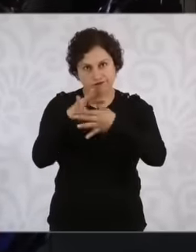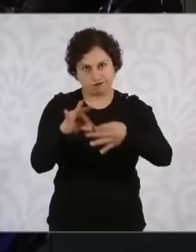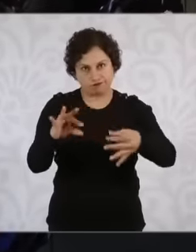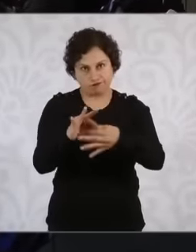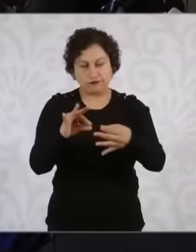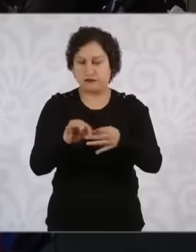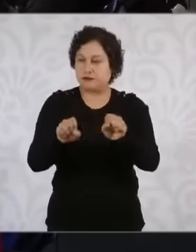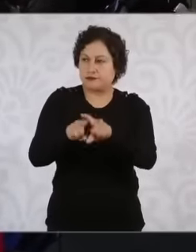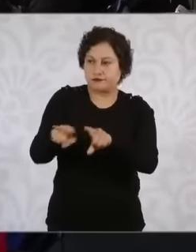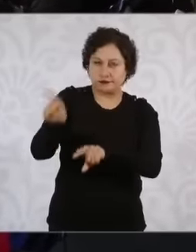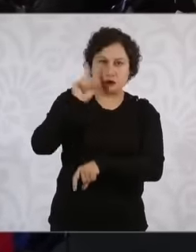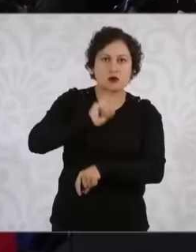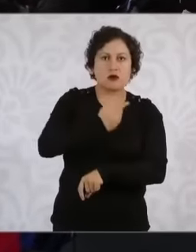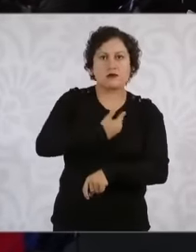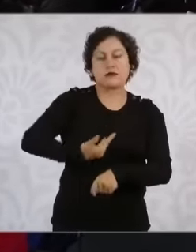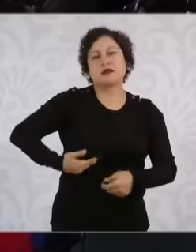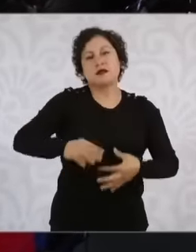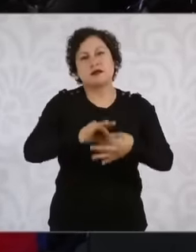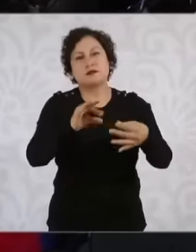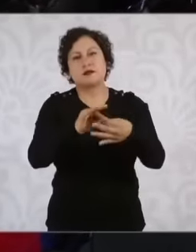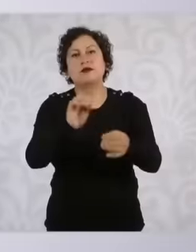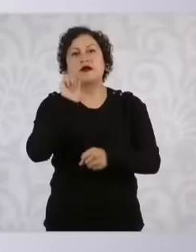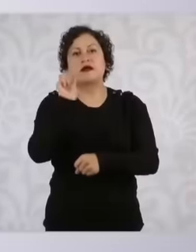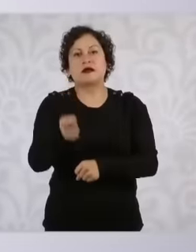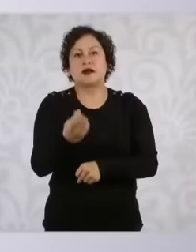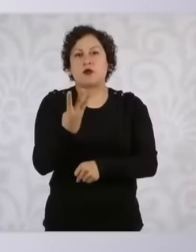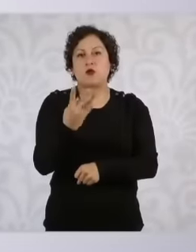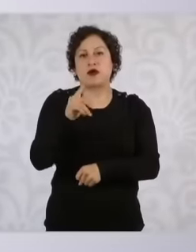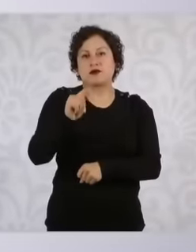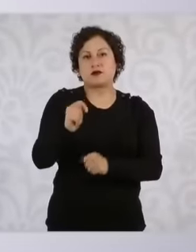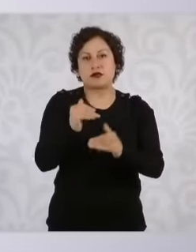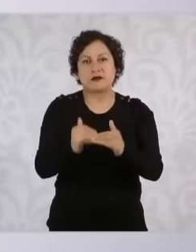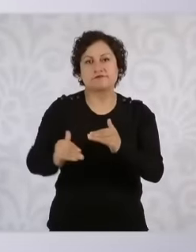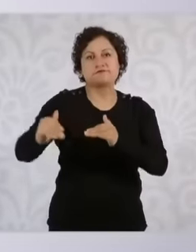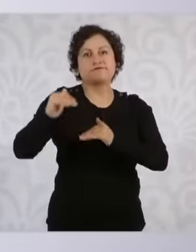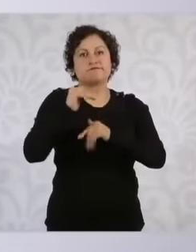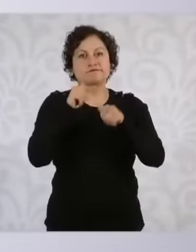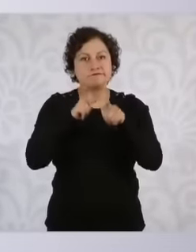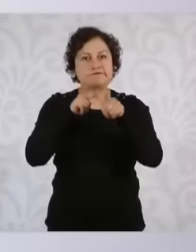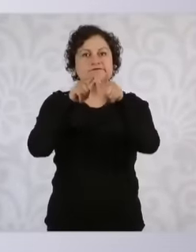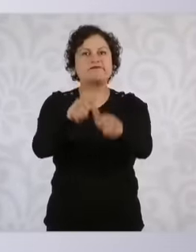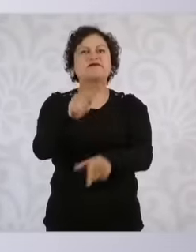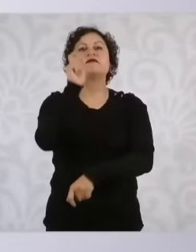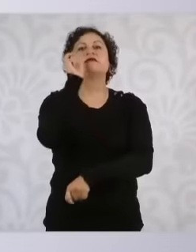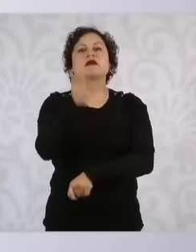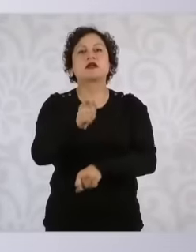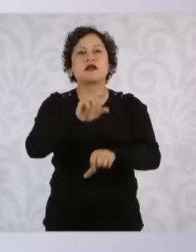one of the purposes of the second floor is integration and moving towards universality,